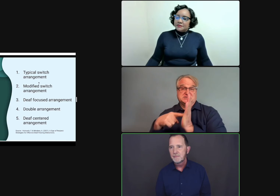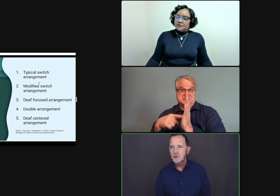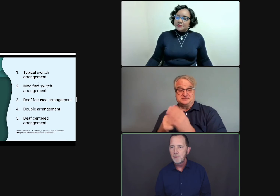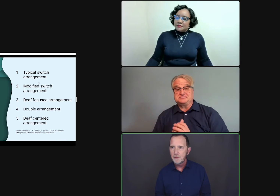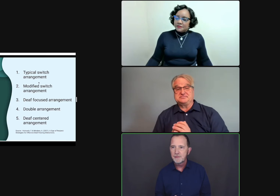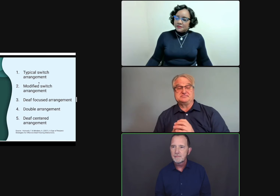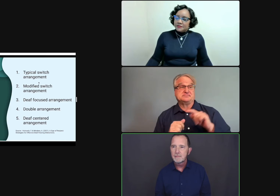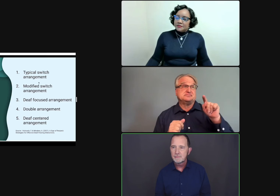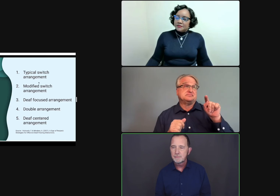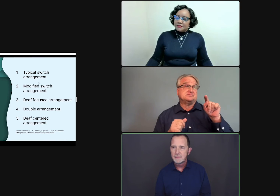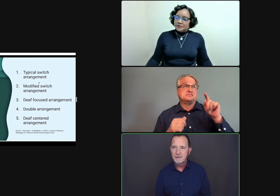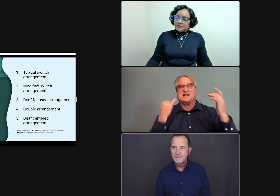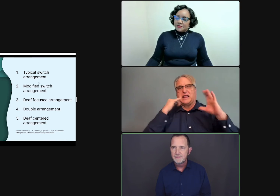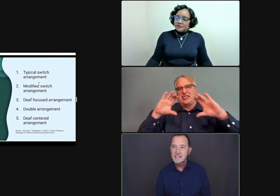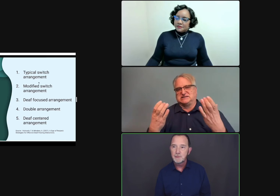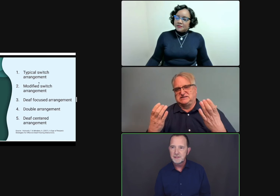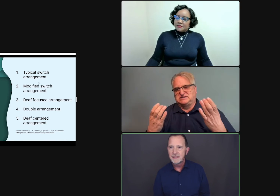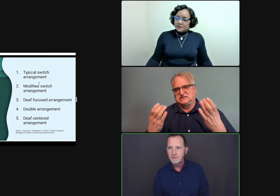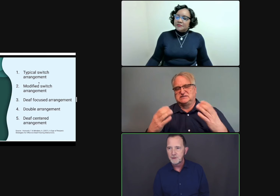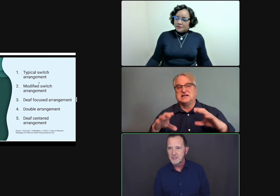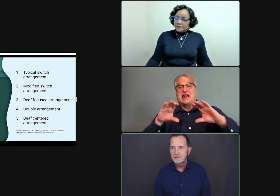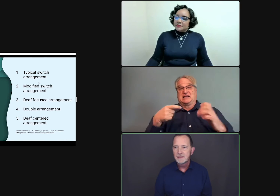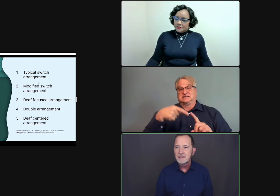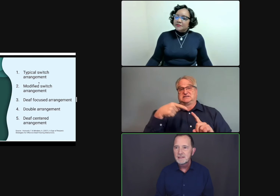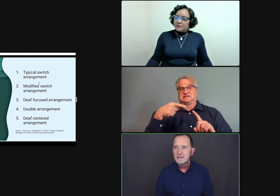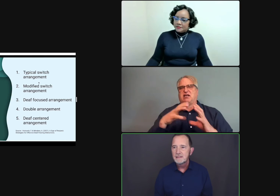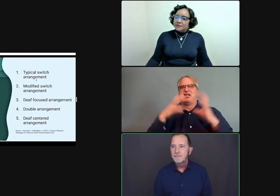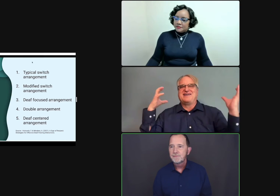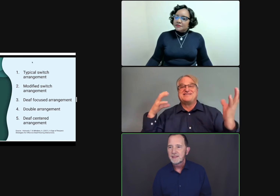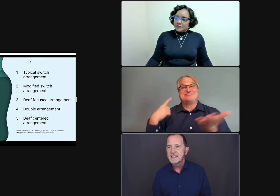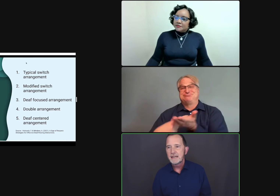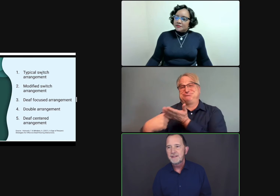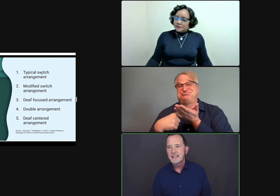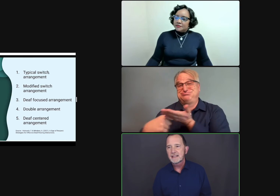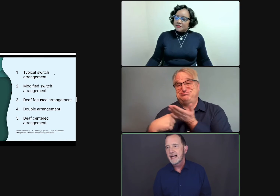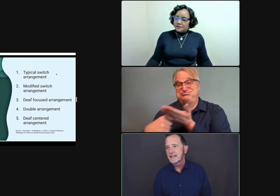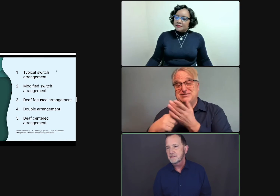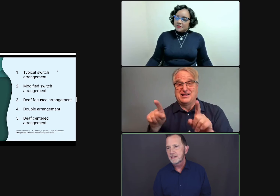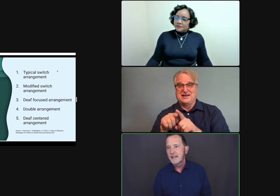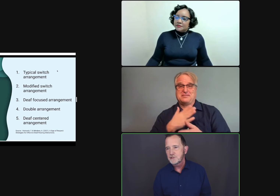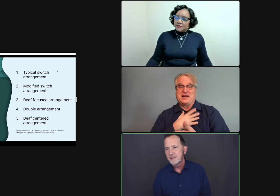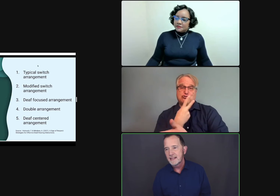But they're both visible to the deaf person. Let's say if it's in a classroom that